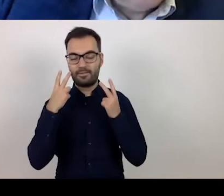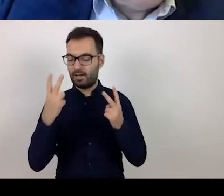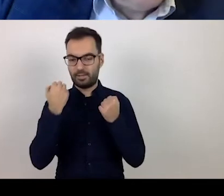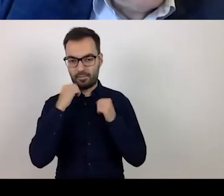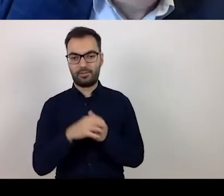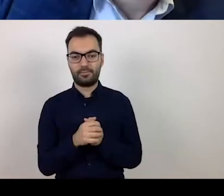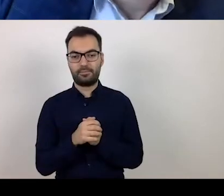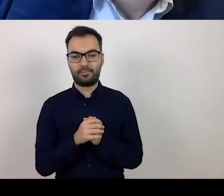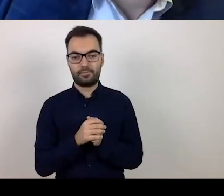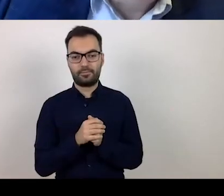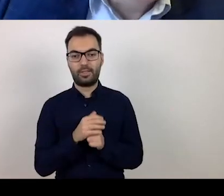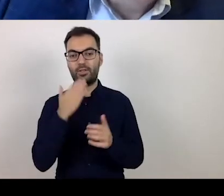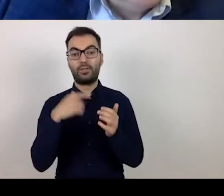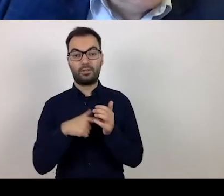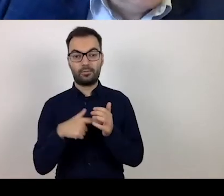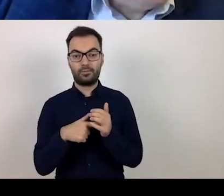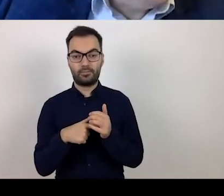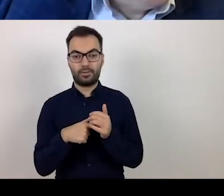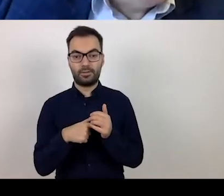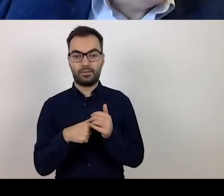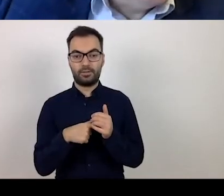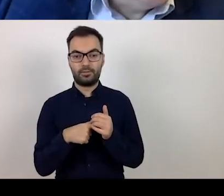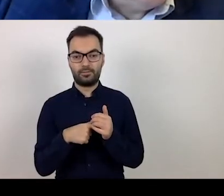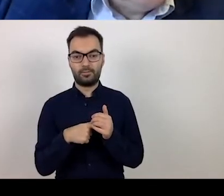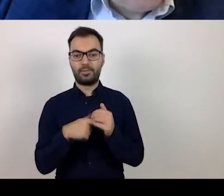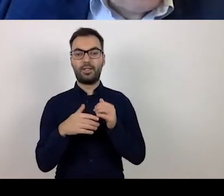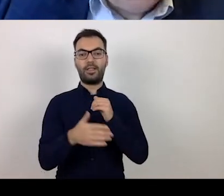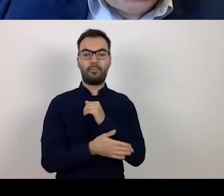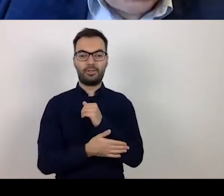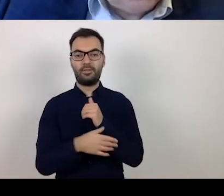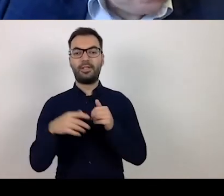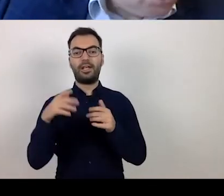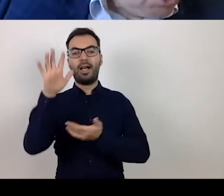It allows to, based on the substantive project evaluation,